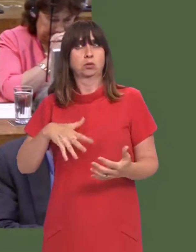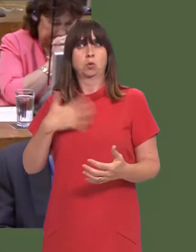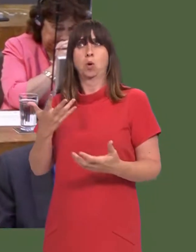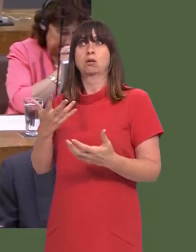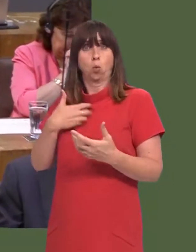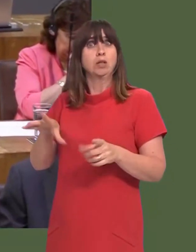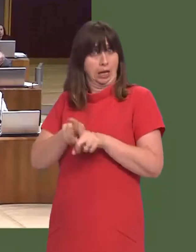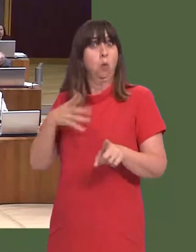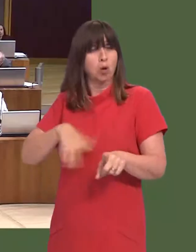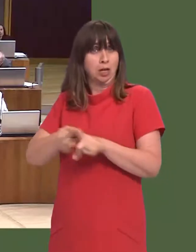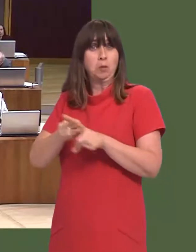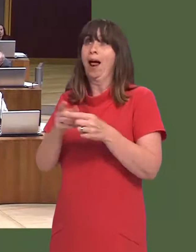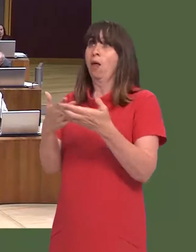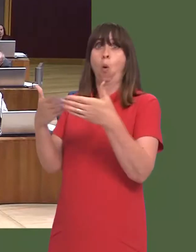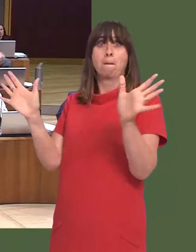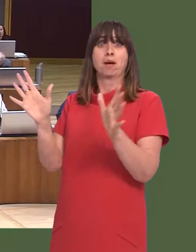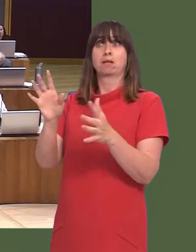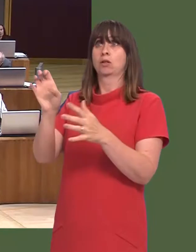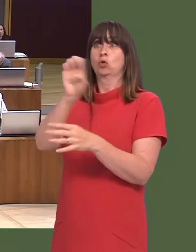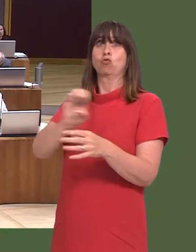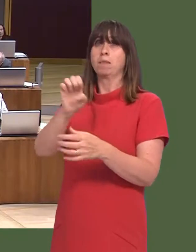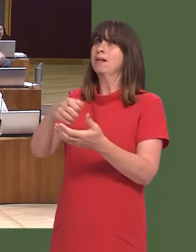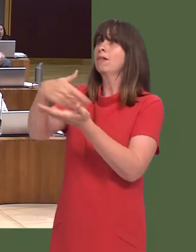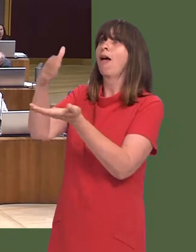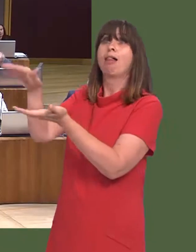or any restriction on the European market. Simon Thomas: Thank you, Llywydd.